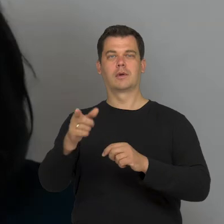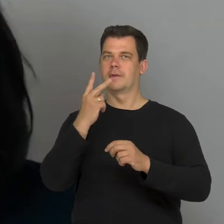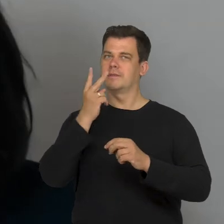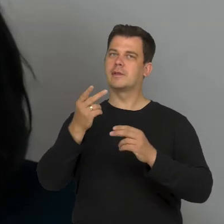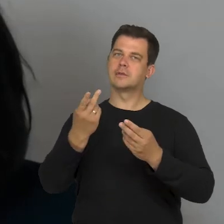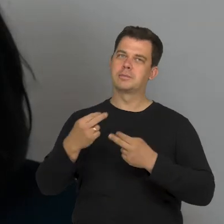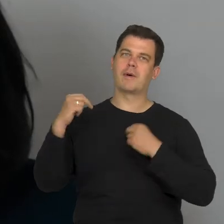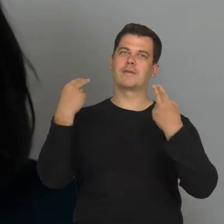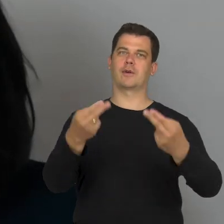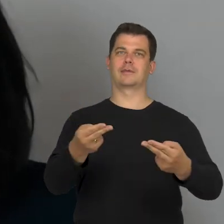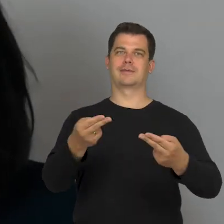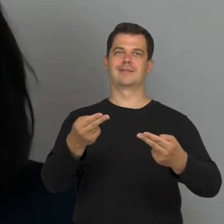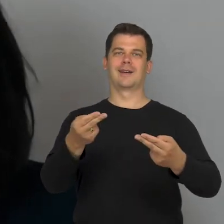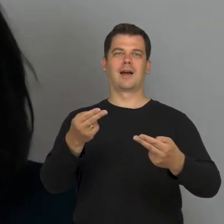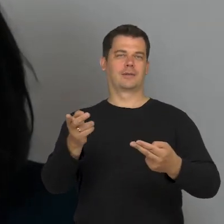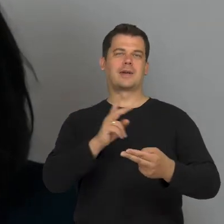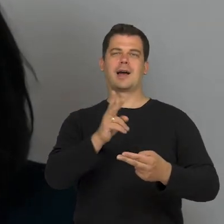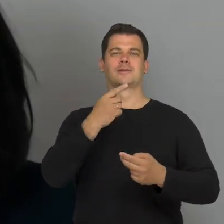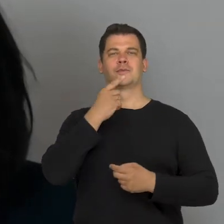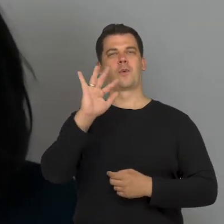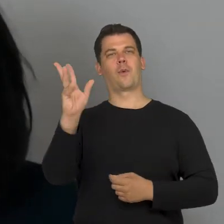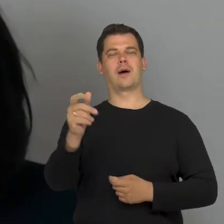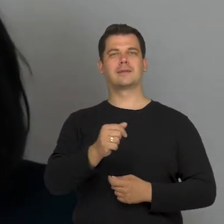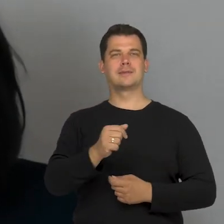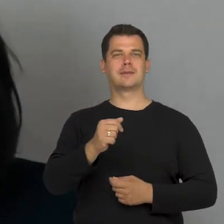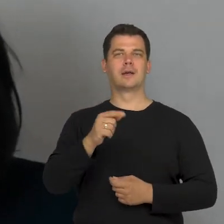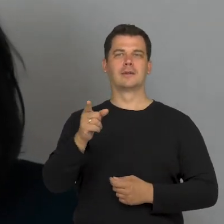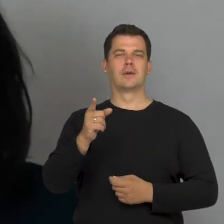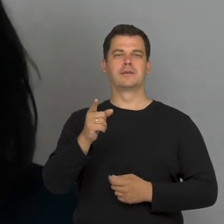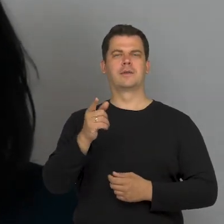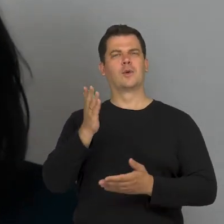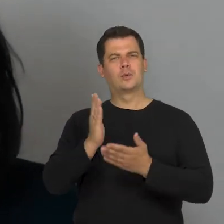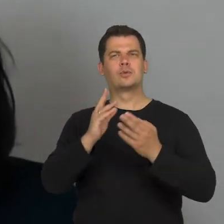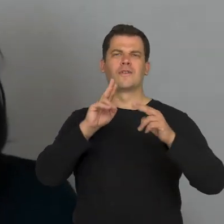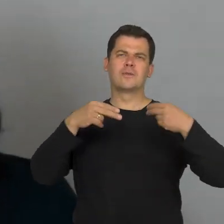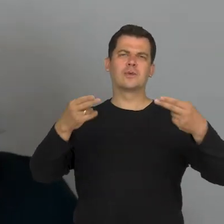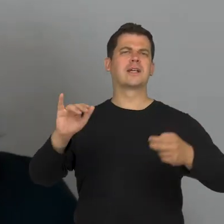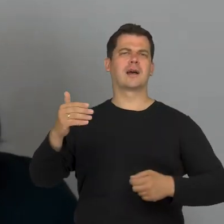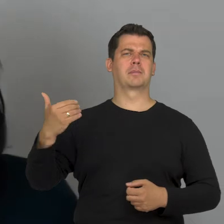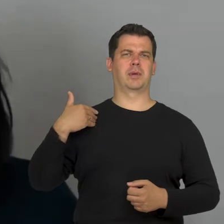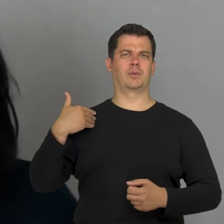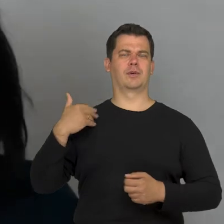But that's it. We all say - let's go back to how it was, to normality.